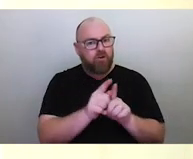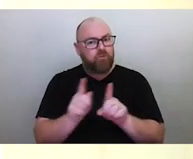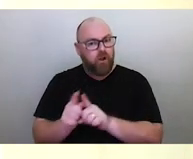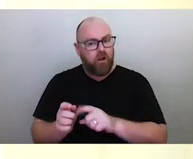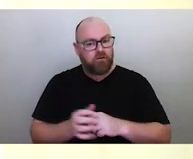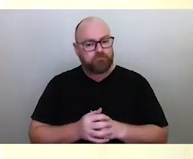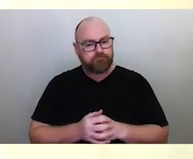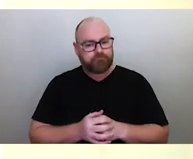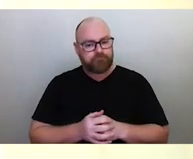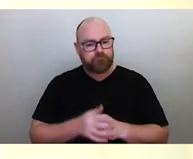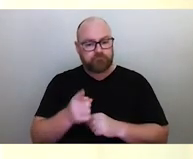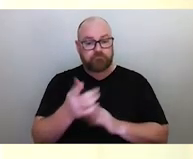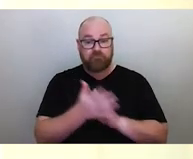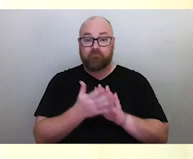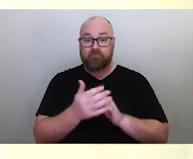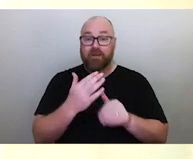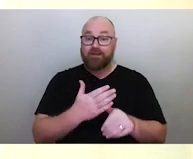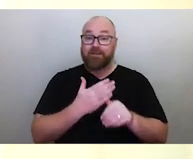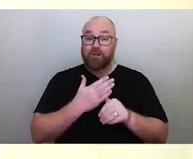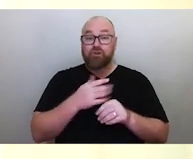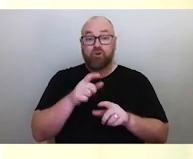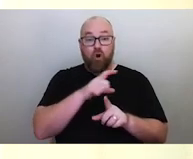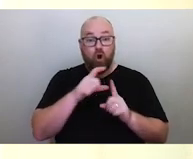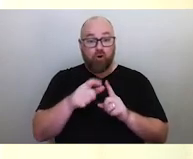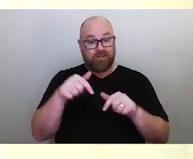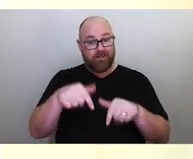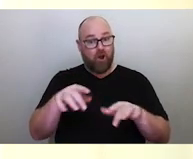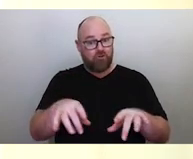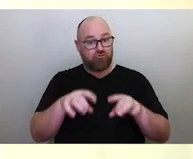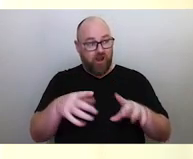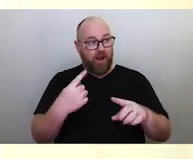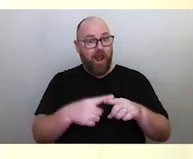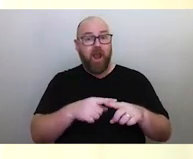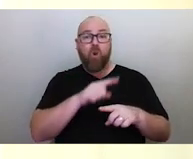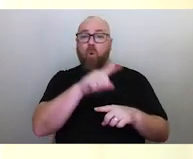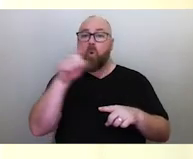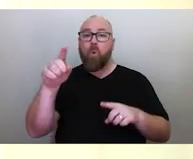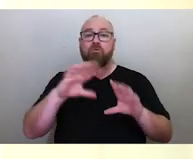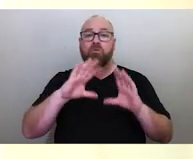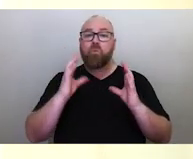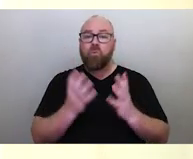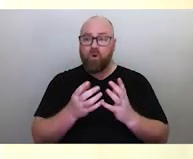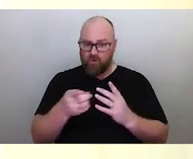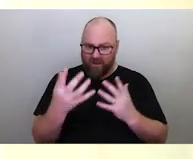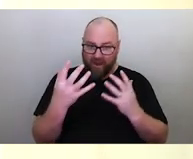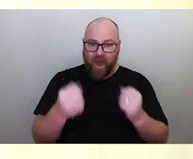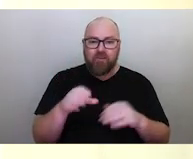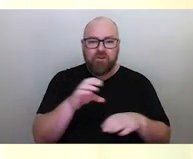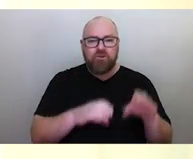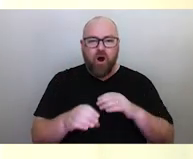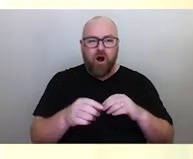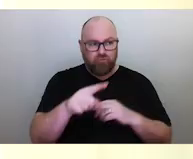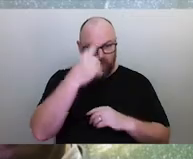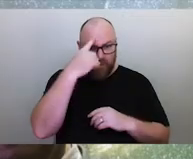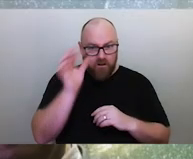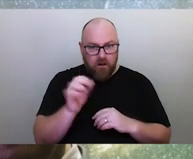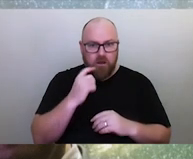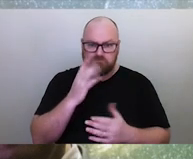that Indigenous cultures in Australia and around the world, didn't have any science. Of course they have science and we're going to explore some of that, this evening.